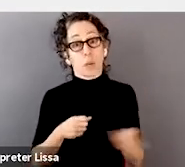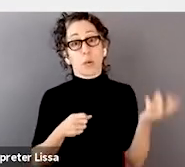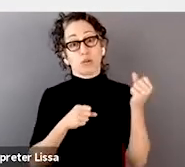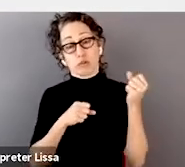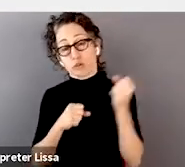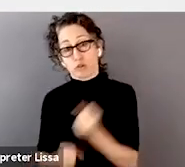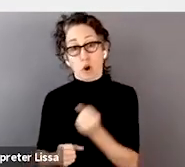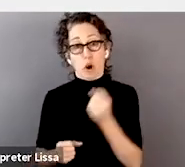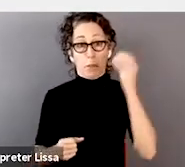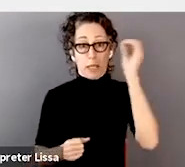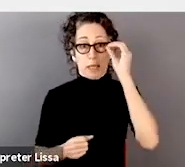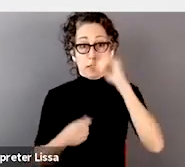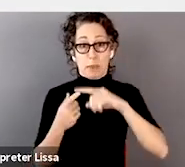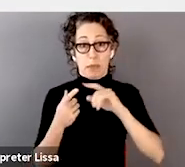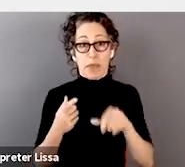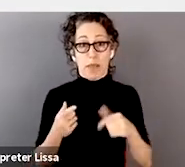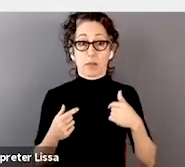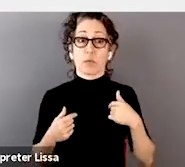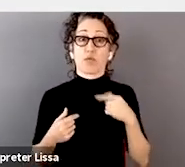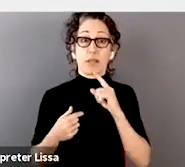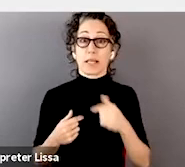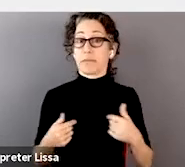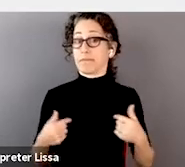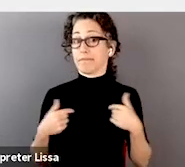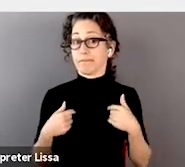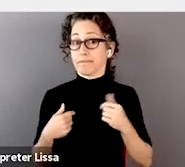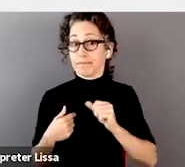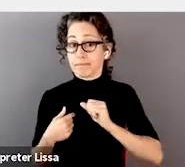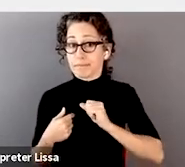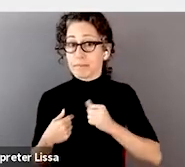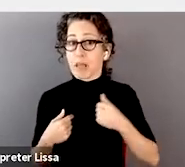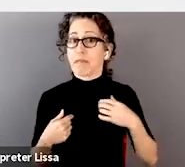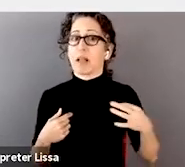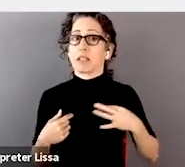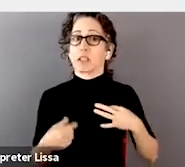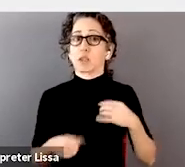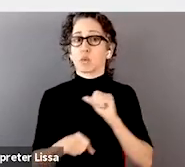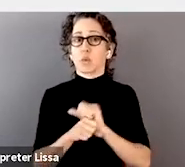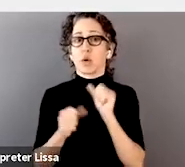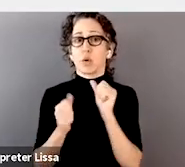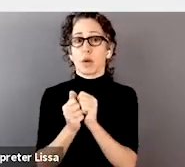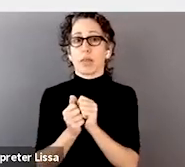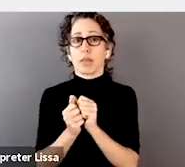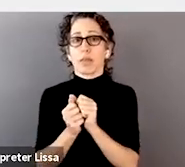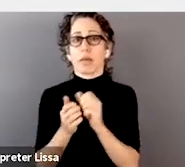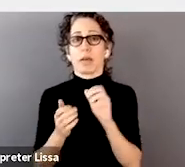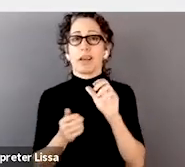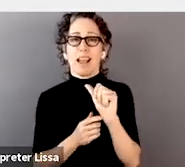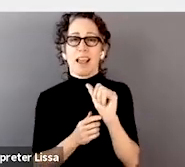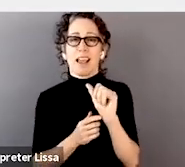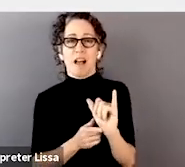I volunteered to work with some of the, in an AI rotation program in Microsoft